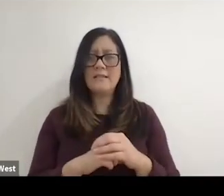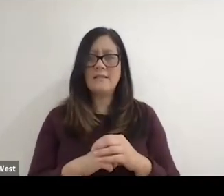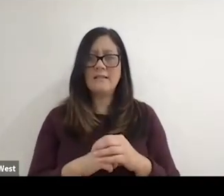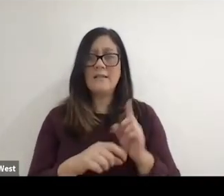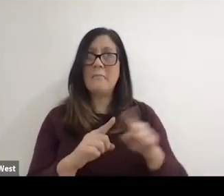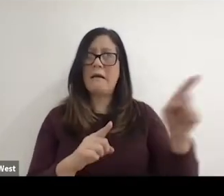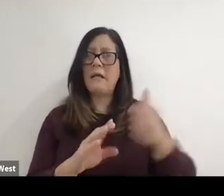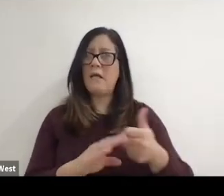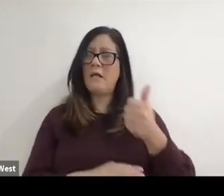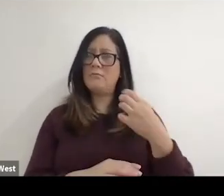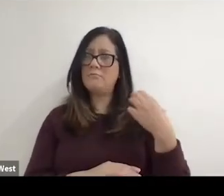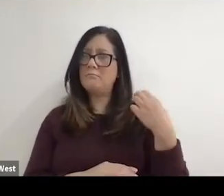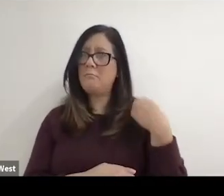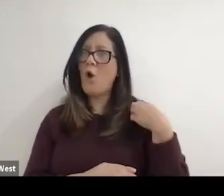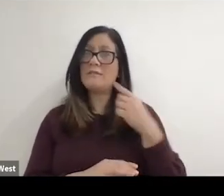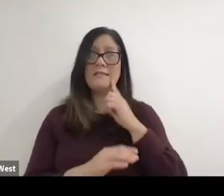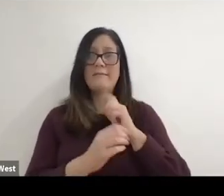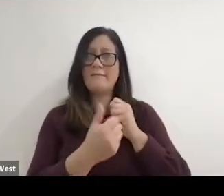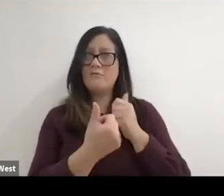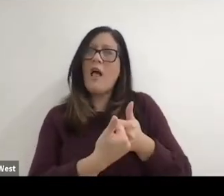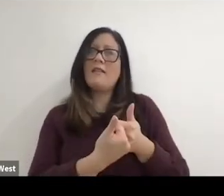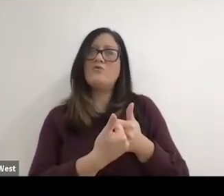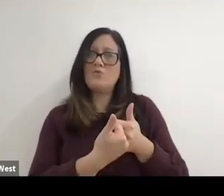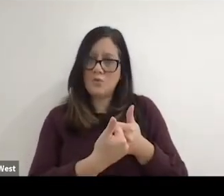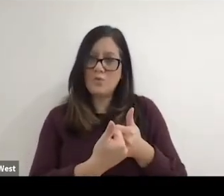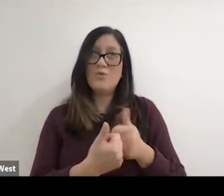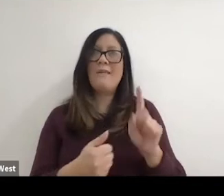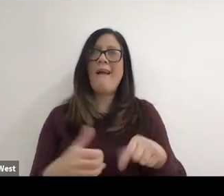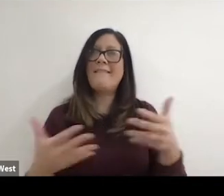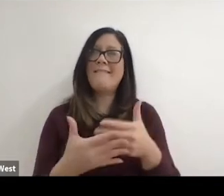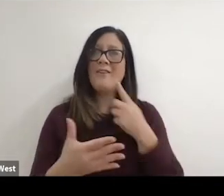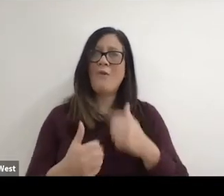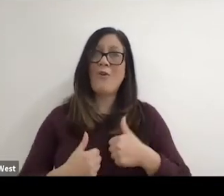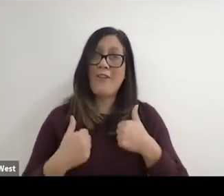He was the boss and if you took him on. You had to fear for your life,